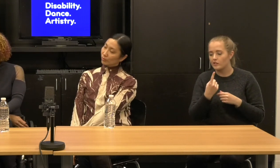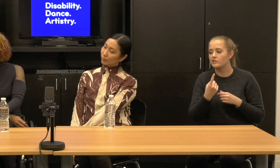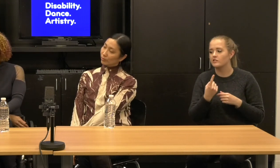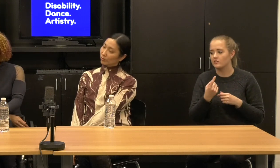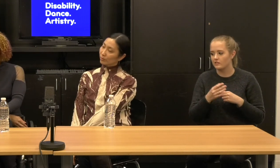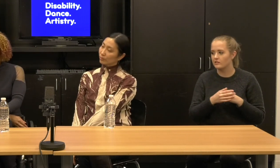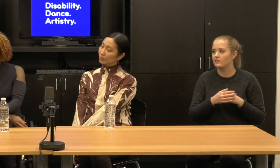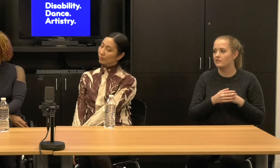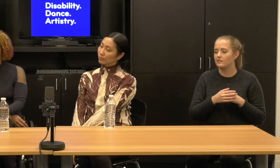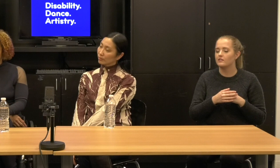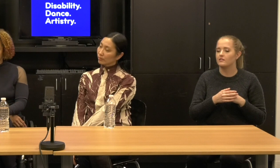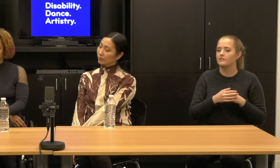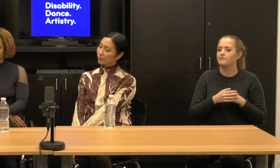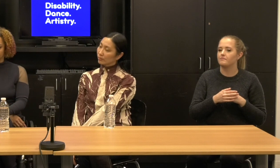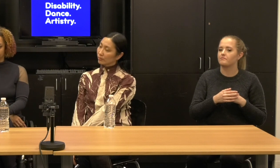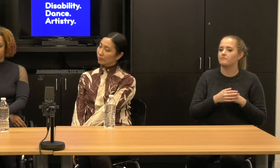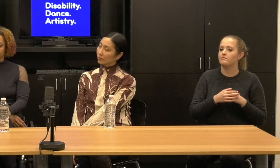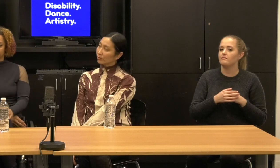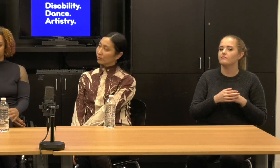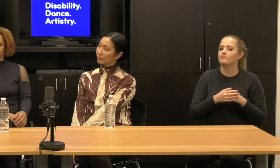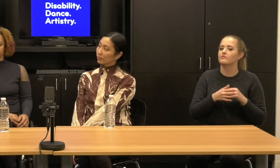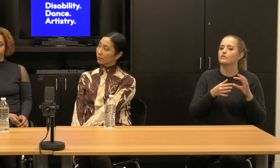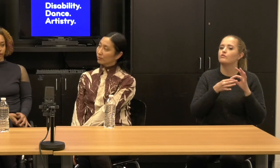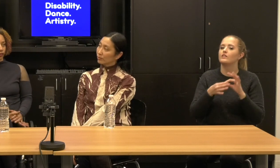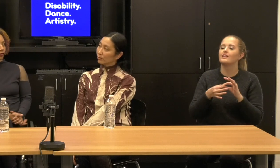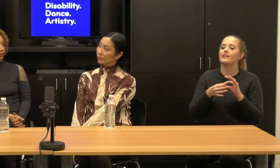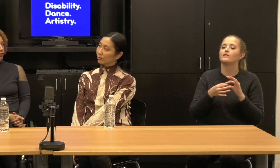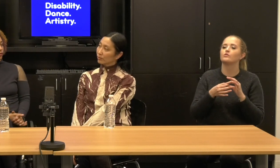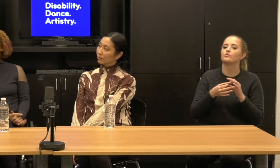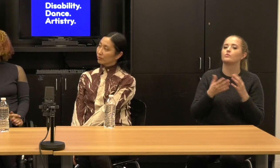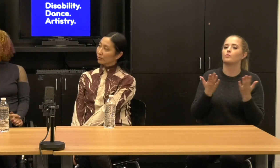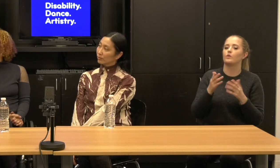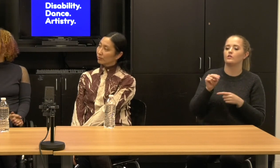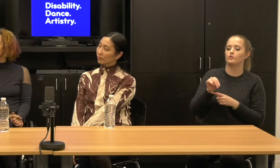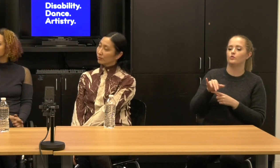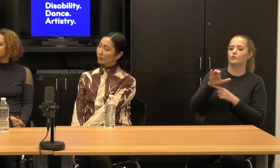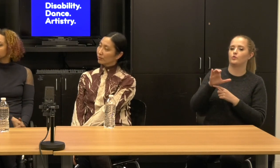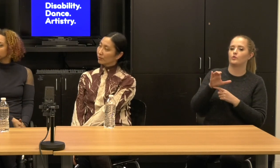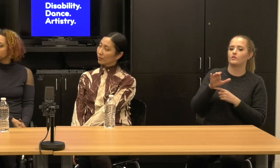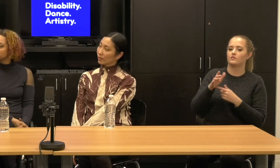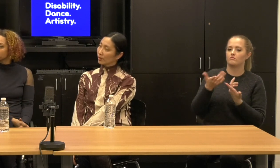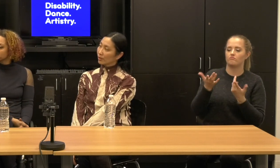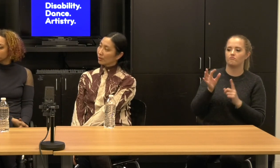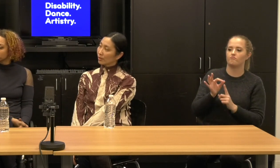I think this gets us into thinking about maybe what makes New York unique in the field of